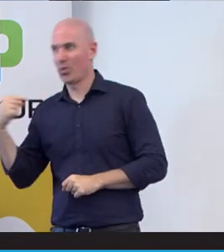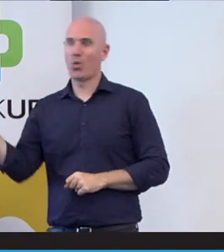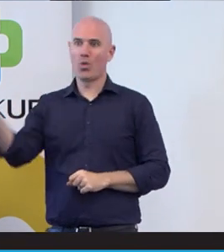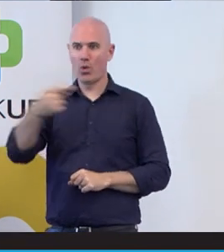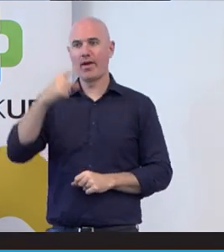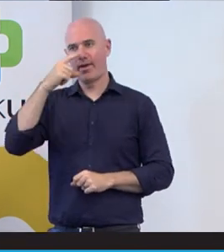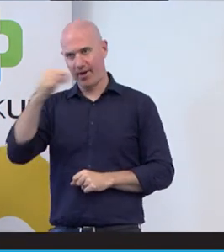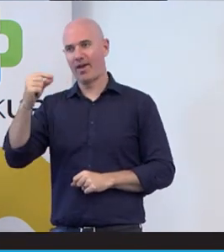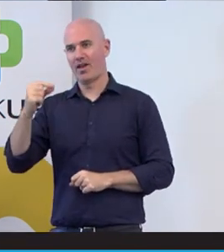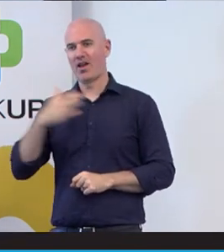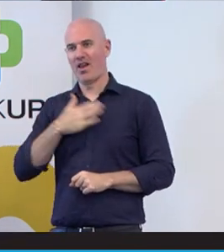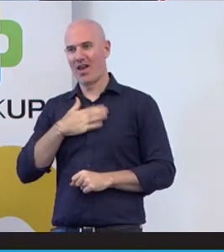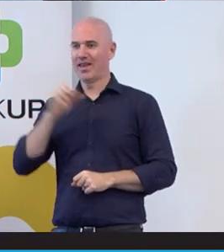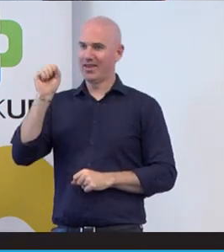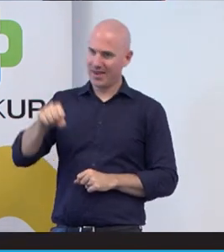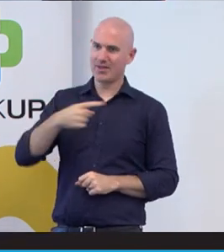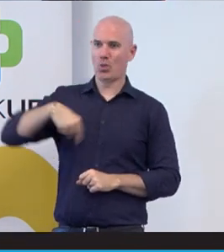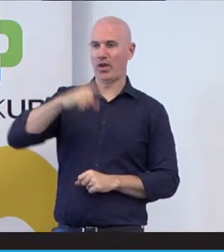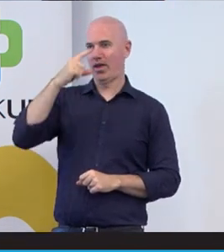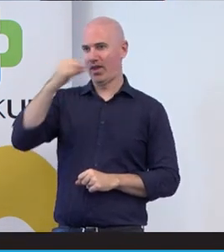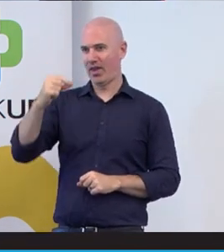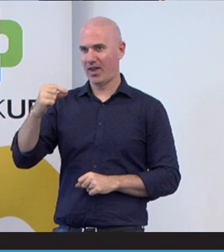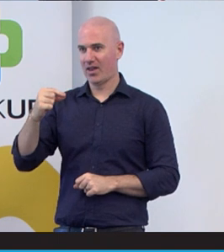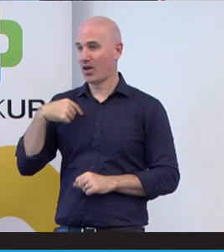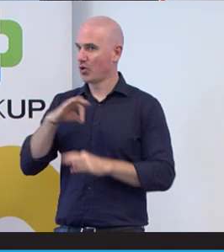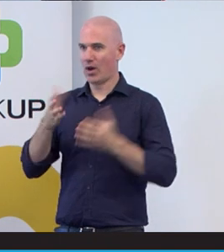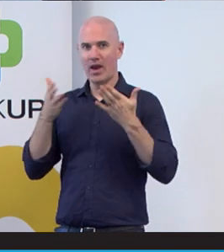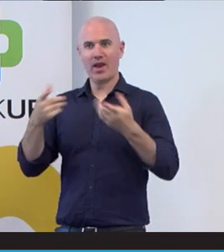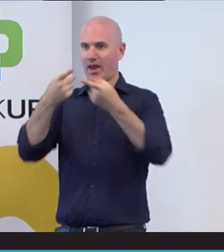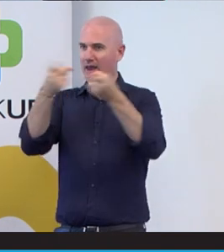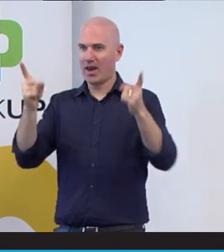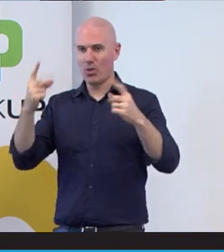always have the yes we can attitude I don’t let anyone judge me or and that,